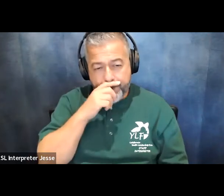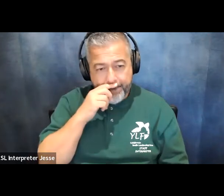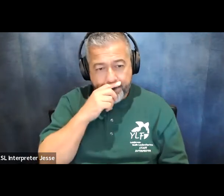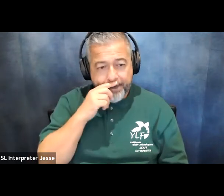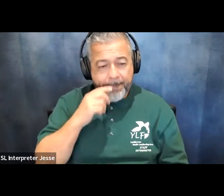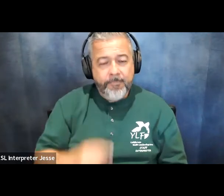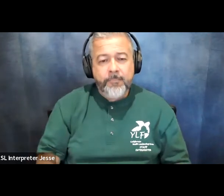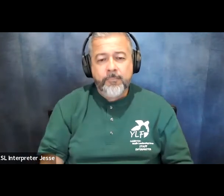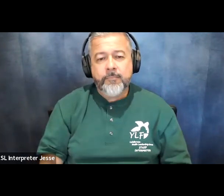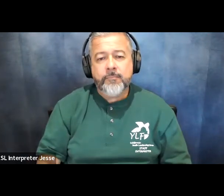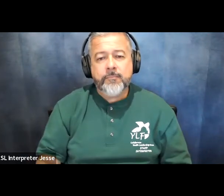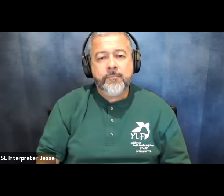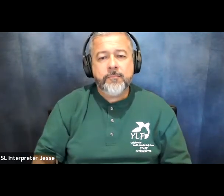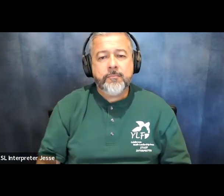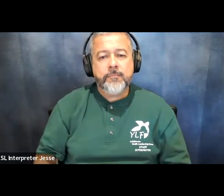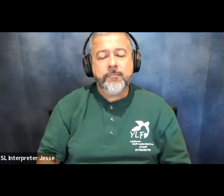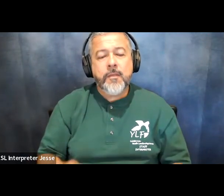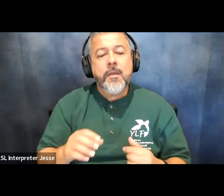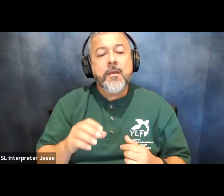teaching disability history to the next generation